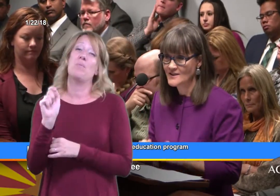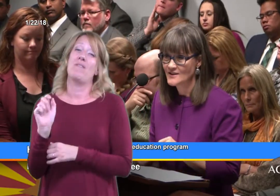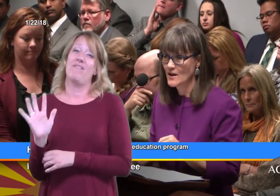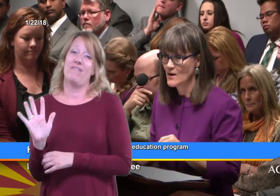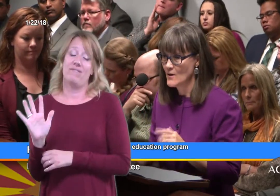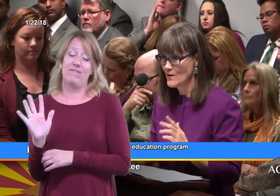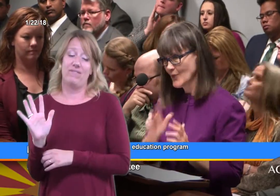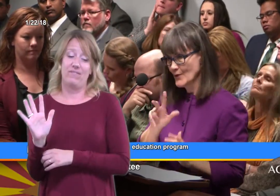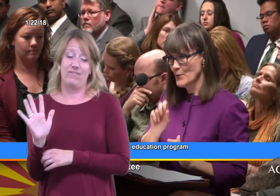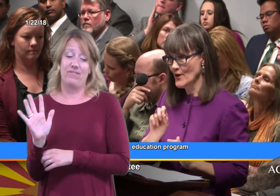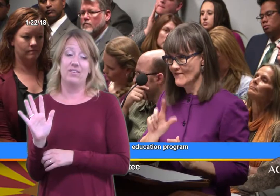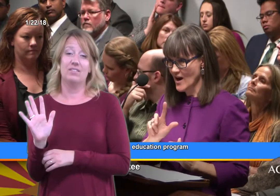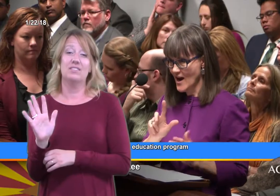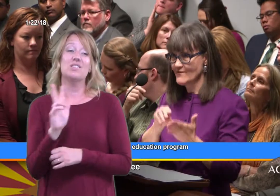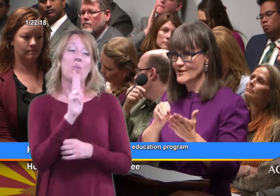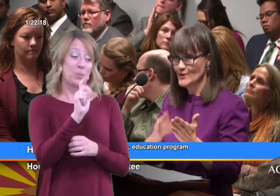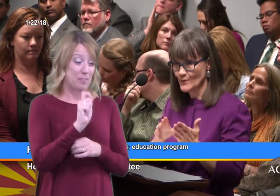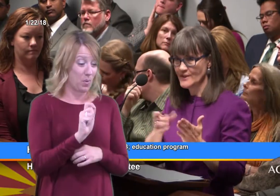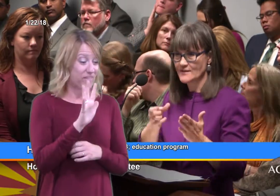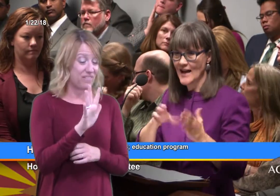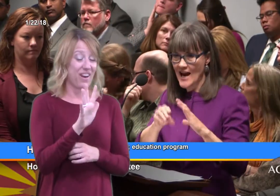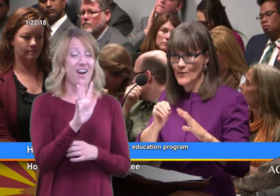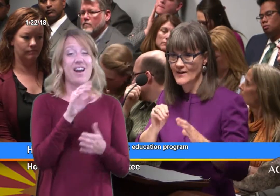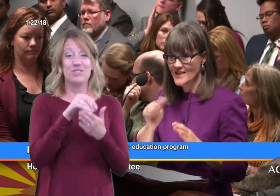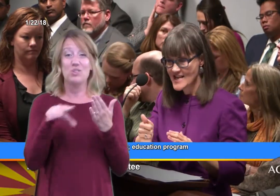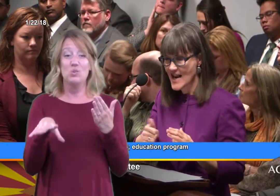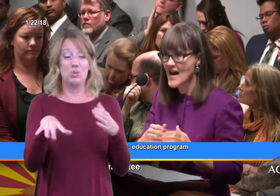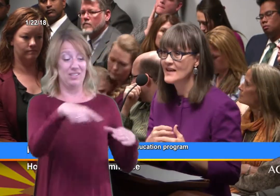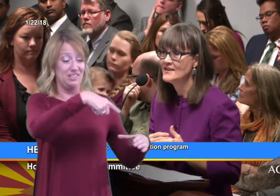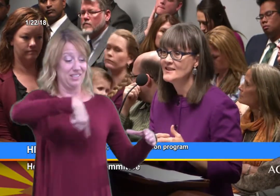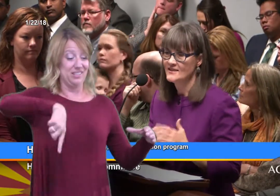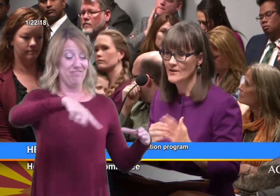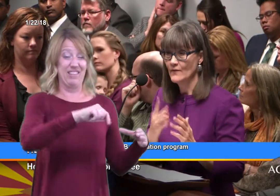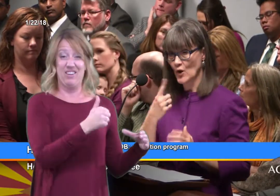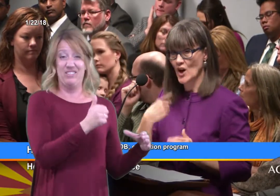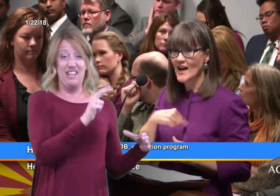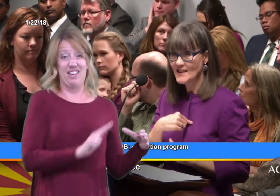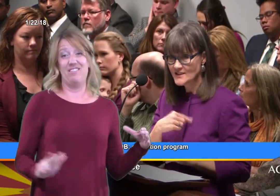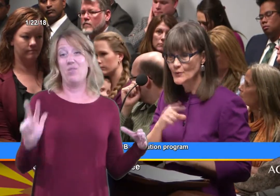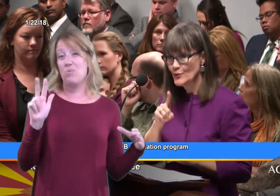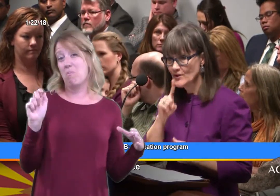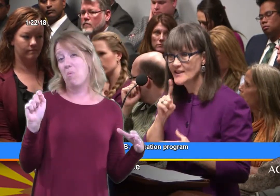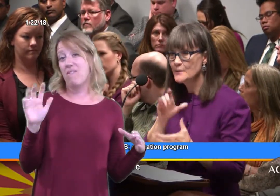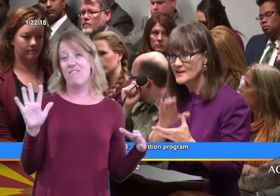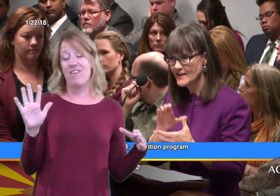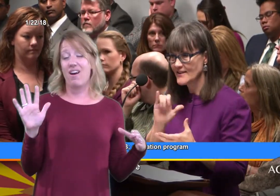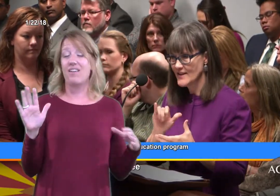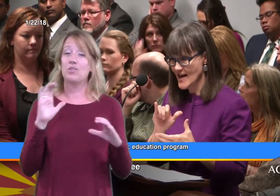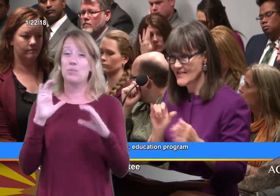so 3.5 students out of the 10. So for us, we really believe that